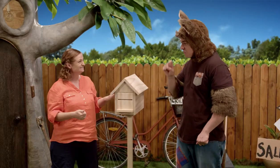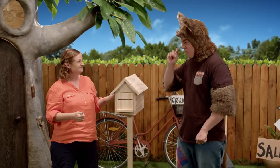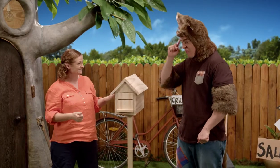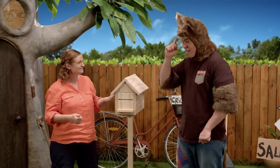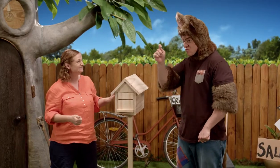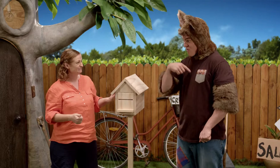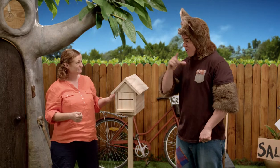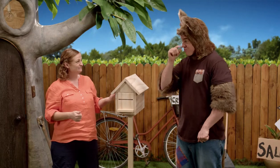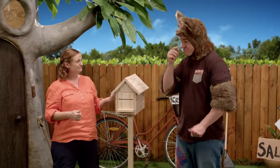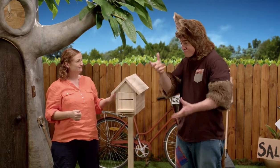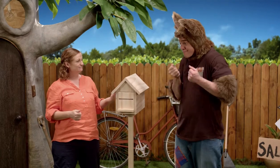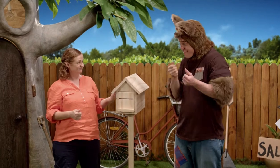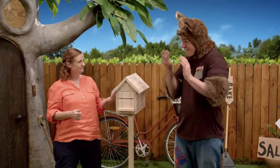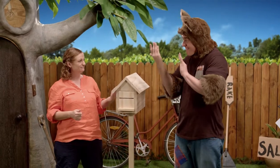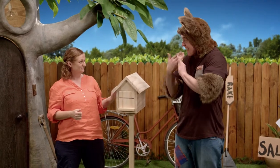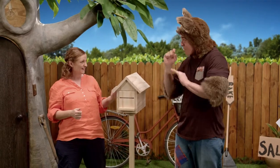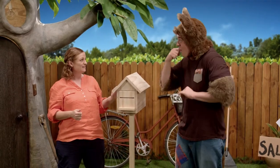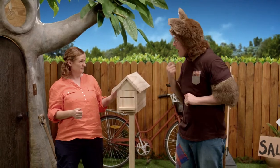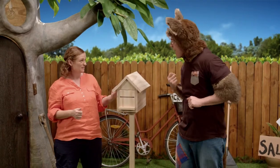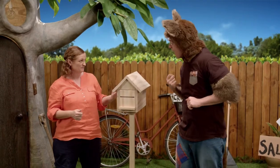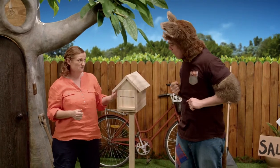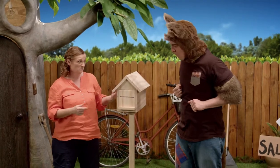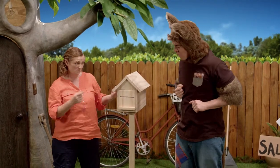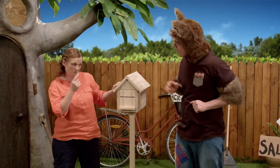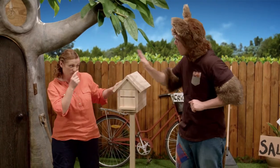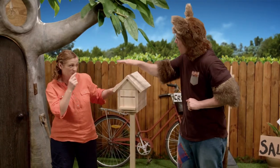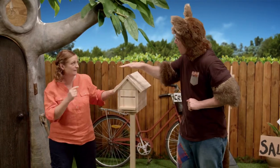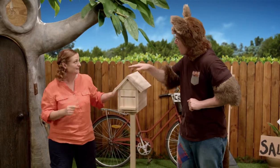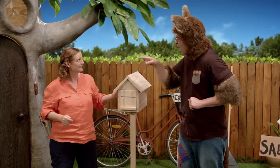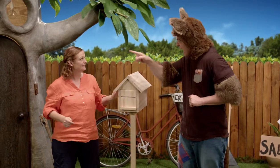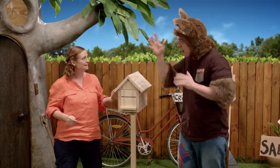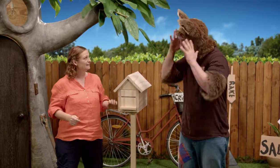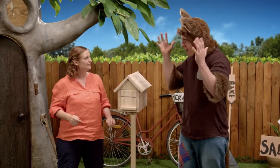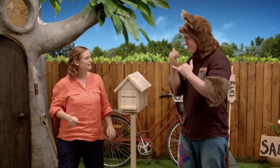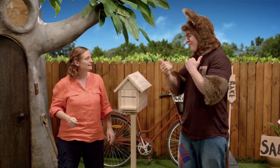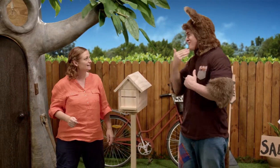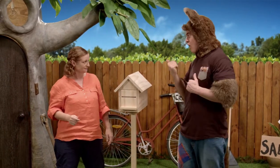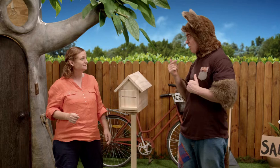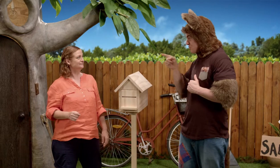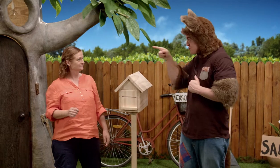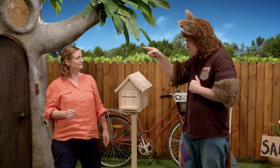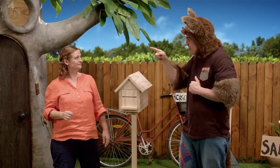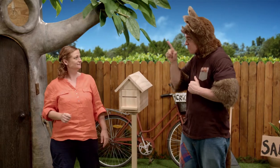Sally, do you think I'll get a letter soon? Mmm, you could Possum. Sally, Amanda is so nice.